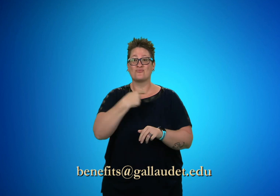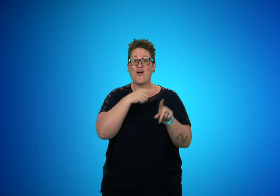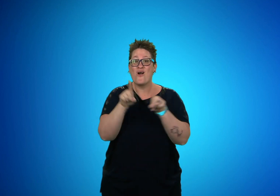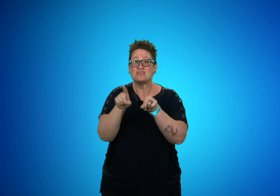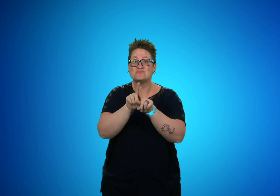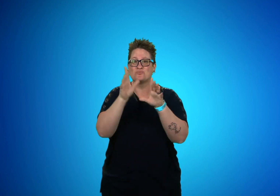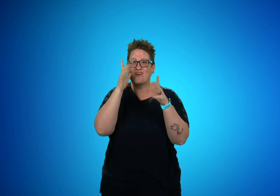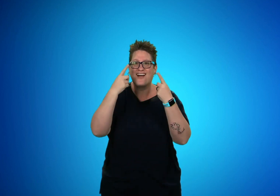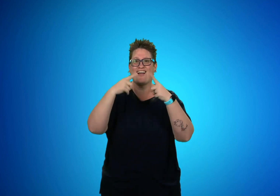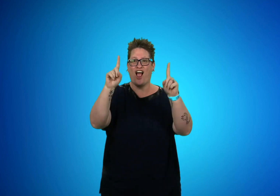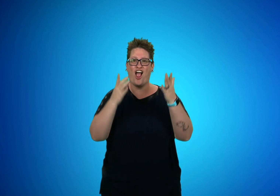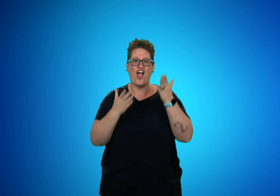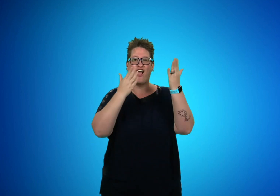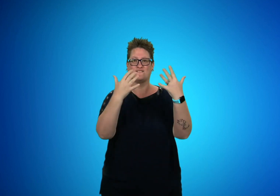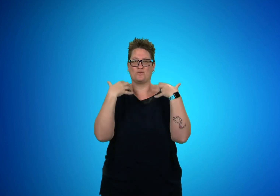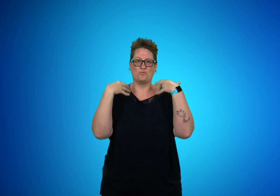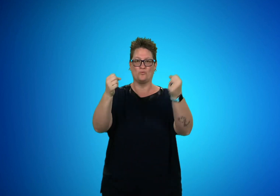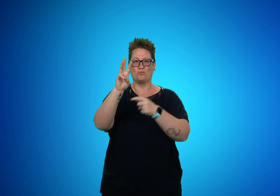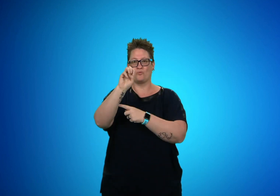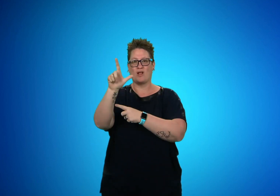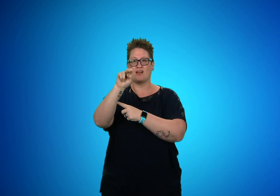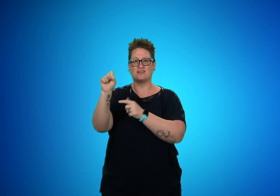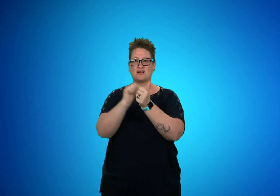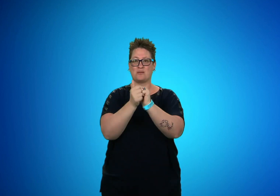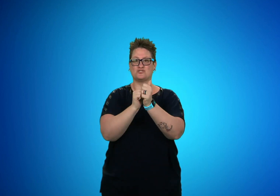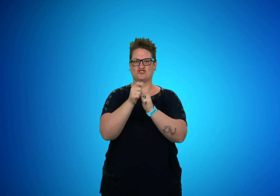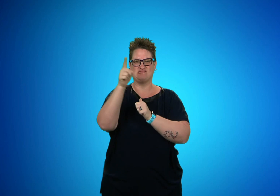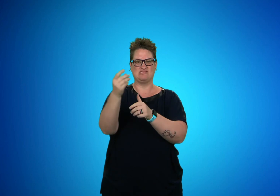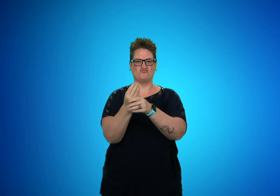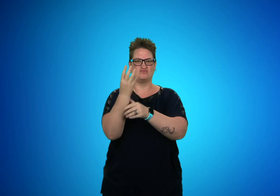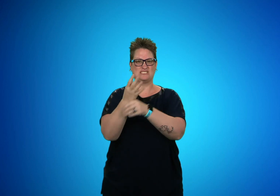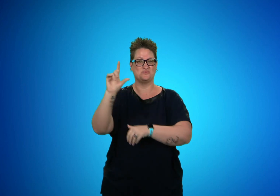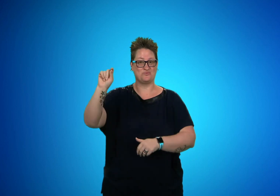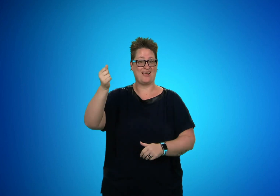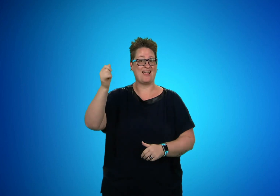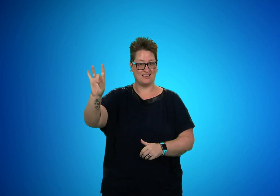We will also be offering a wellness competition in Spring 2018.